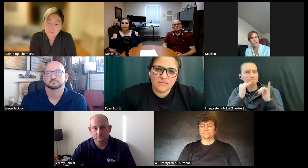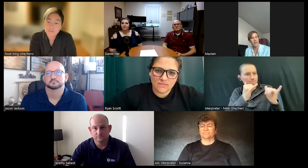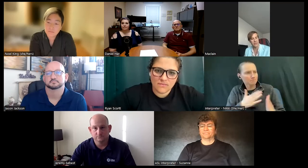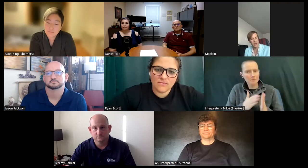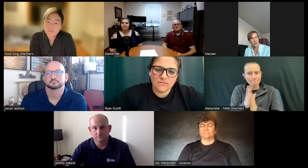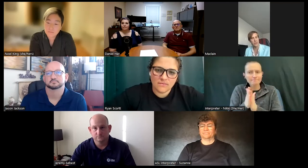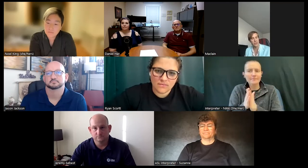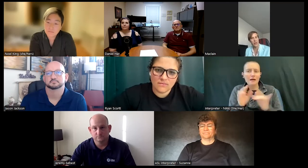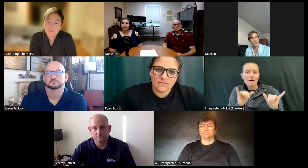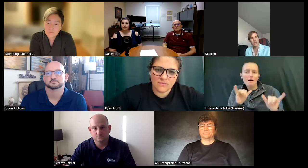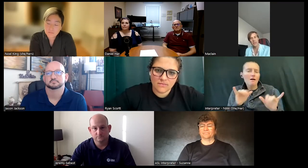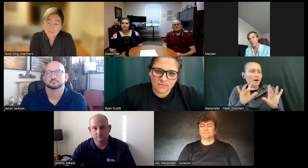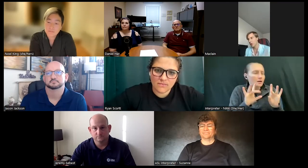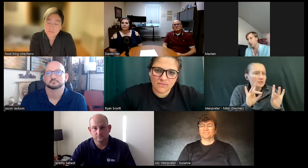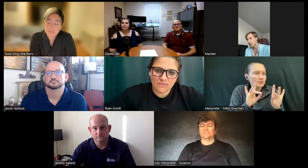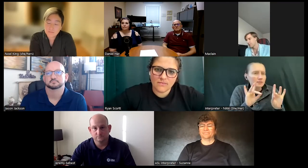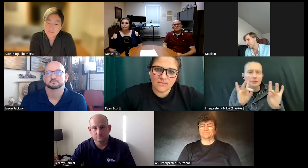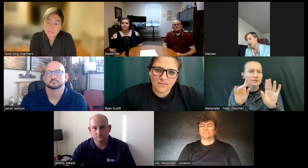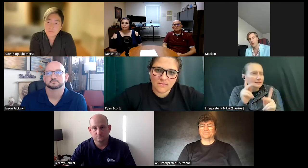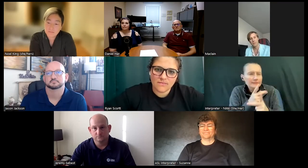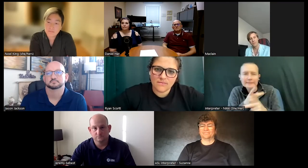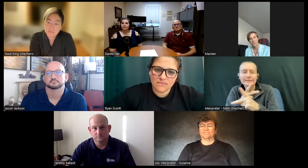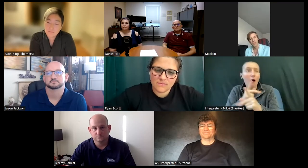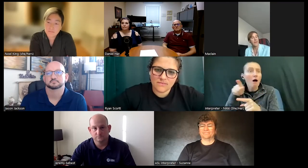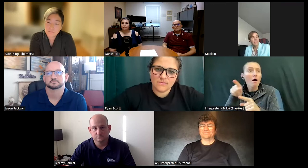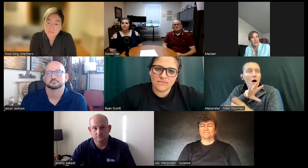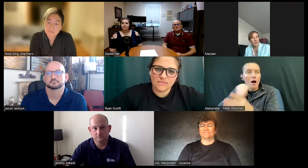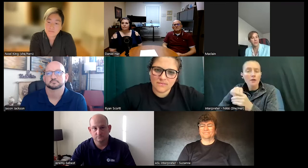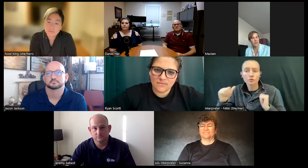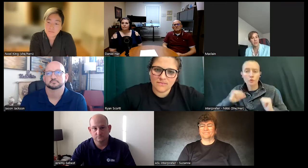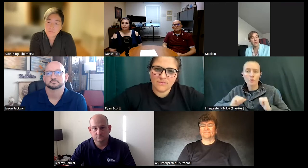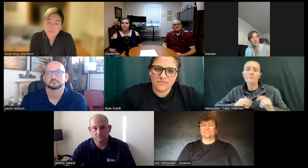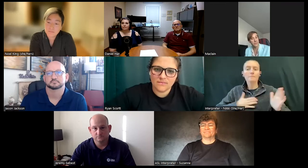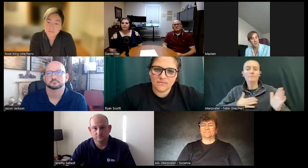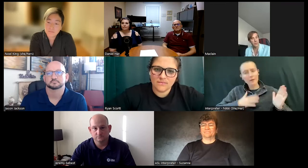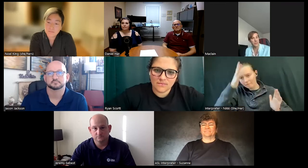how I started doing shows so my father loving medical field he went to the he